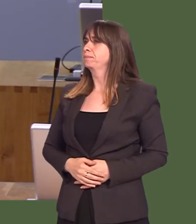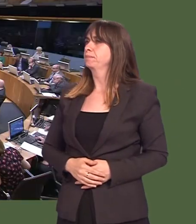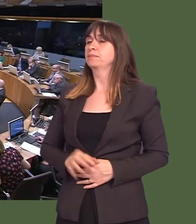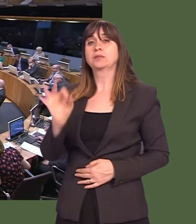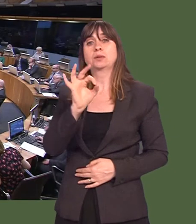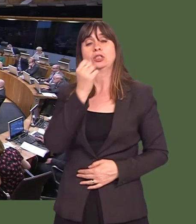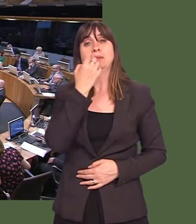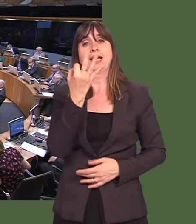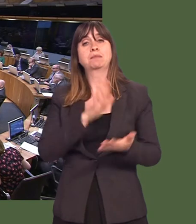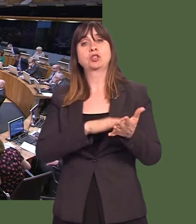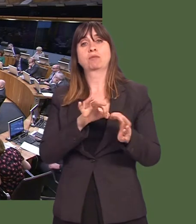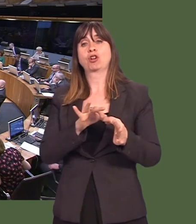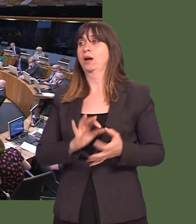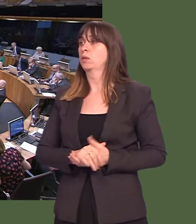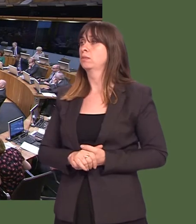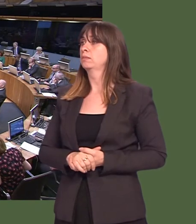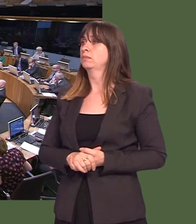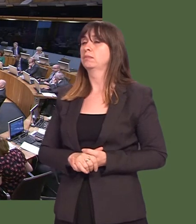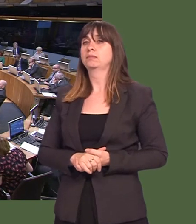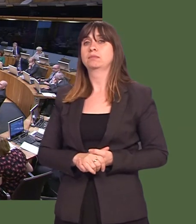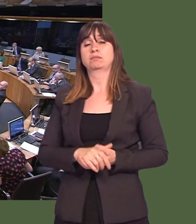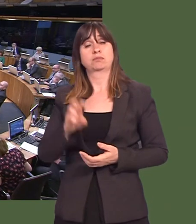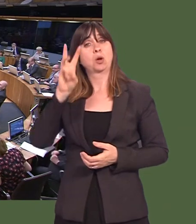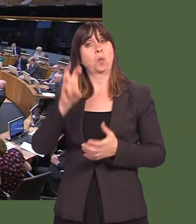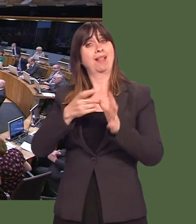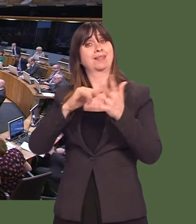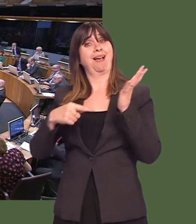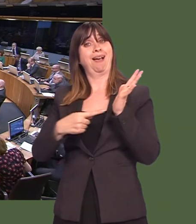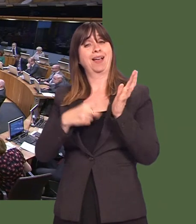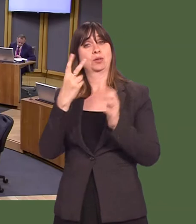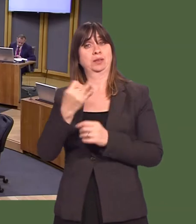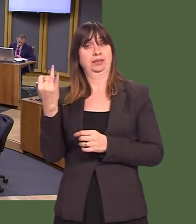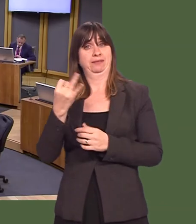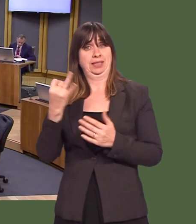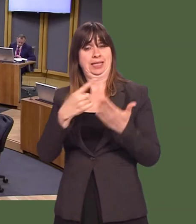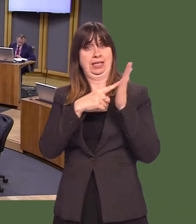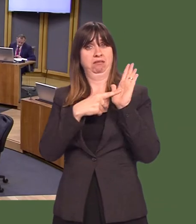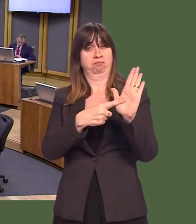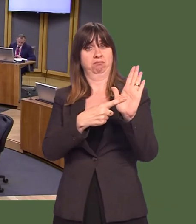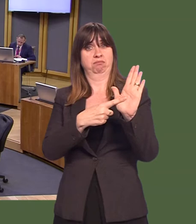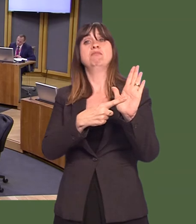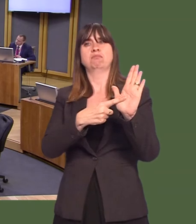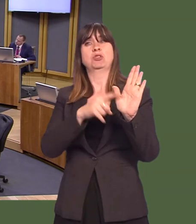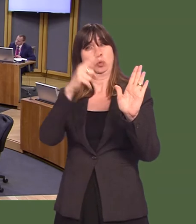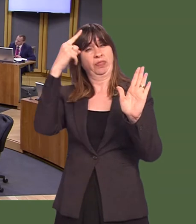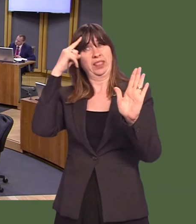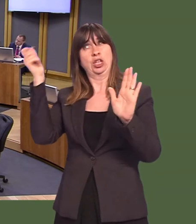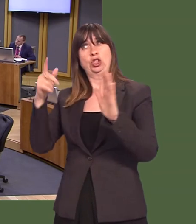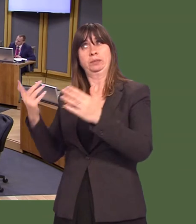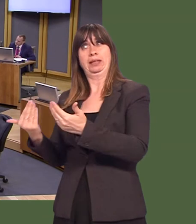Following the enactment of the Wales Act 2017, what further powers should be devolved to Wales?